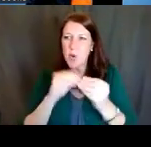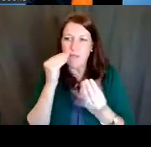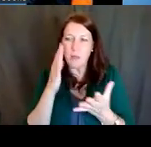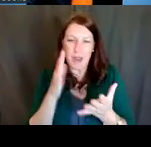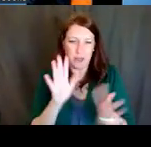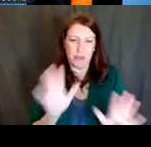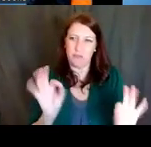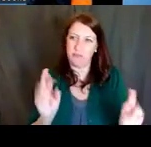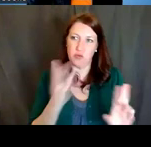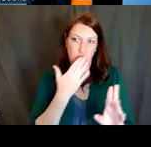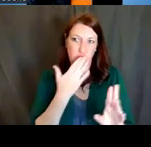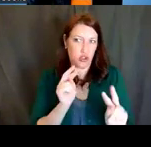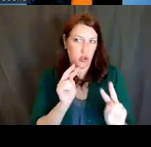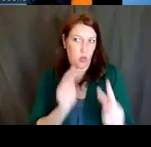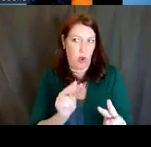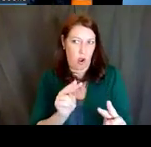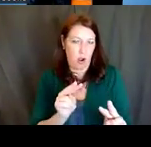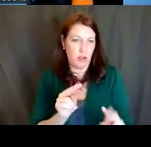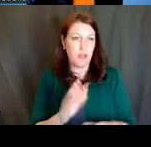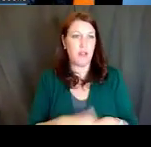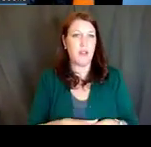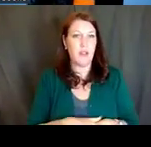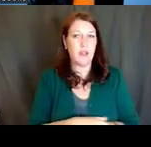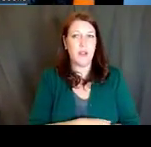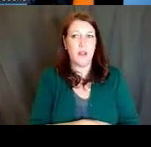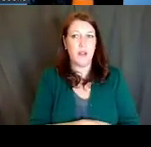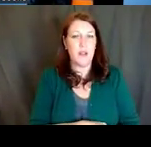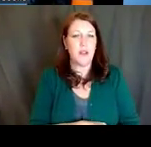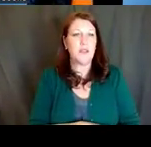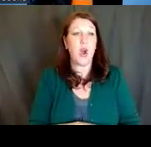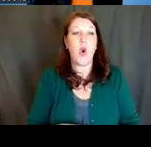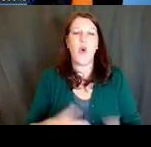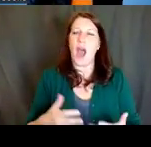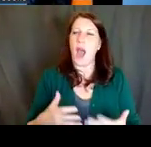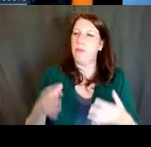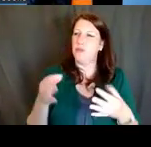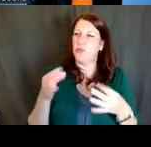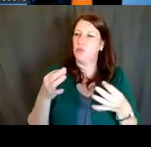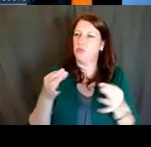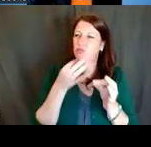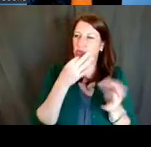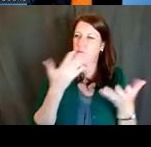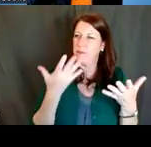So as I wrap up, and my time is nigh, what are my tips? What are my three most important tips --